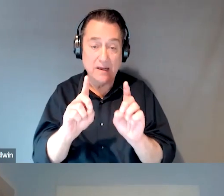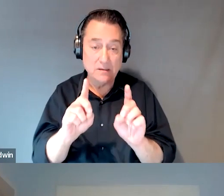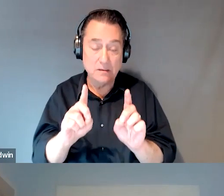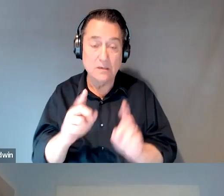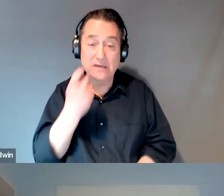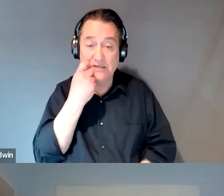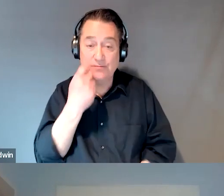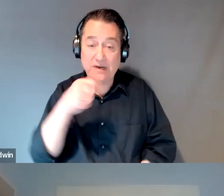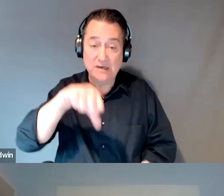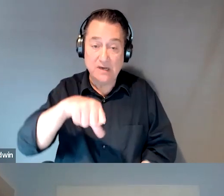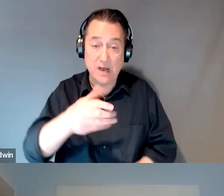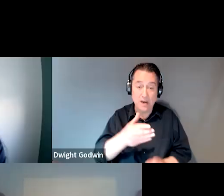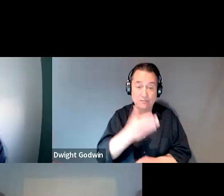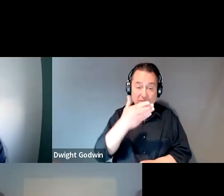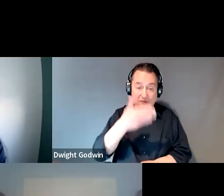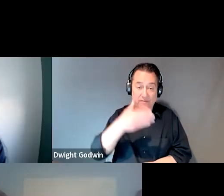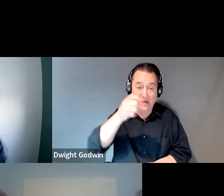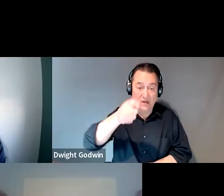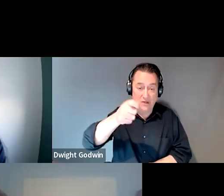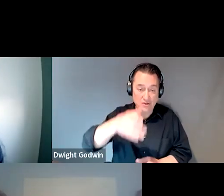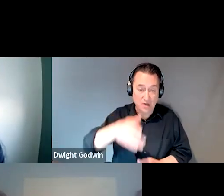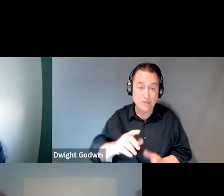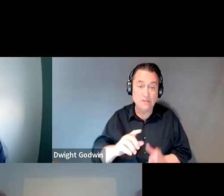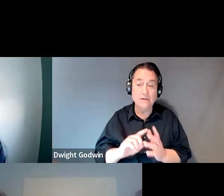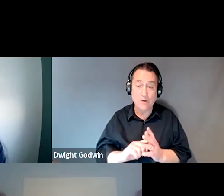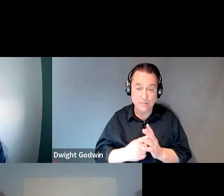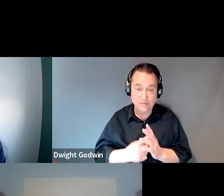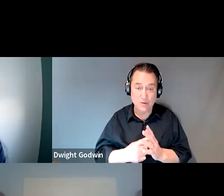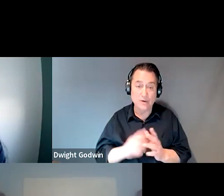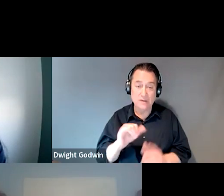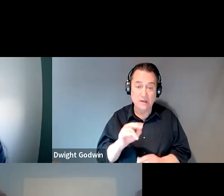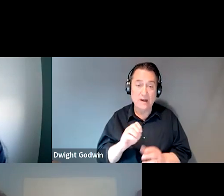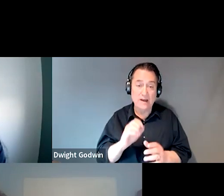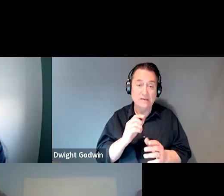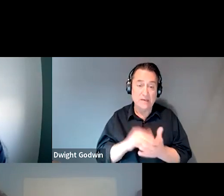before a judge and now I'm restarting the case like, a year later.